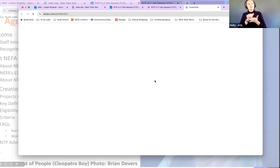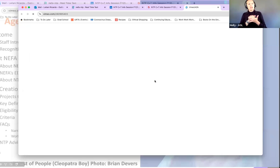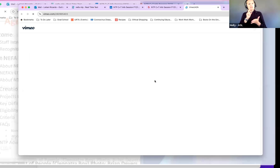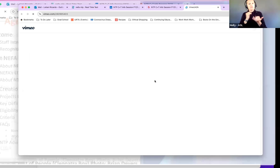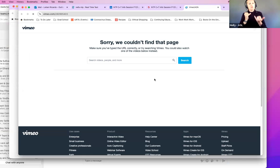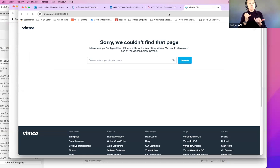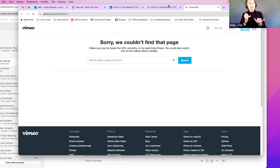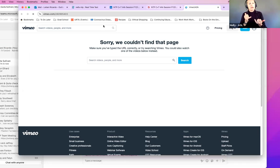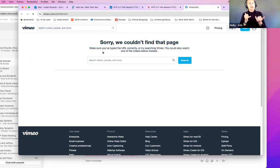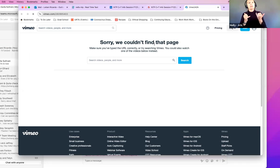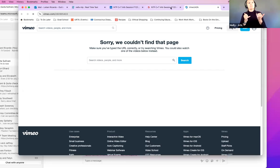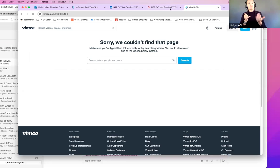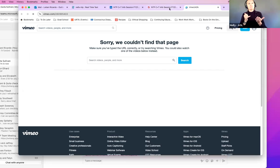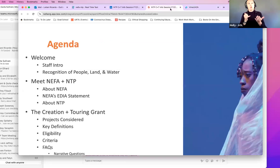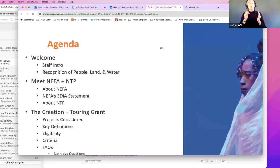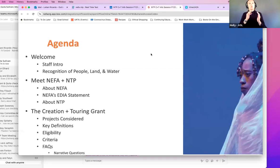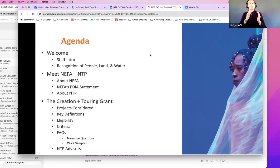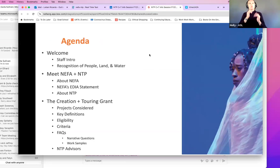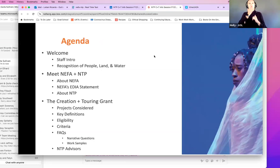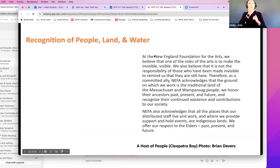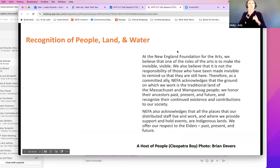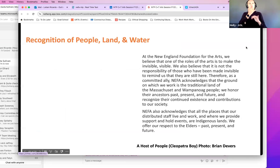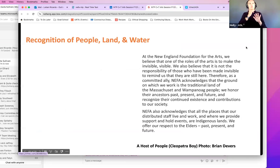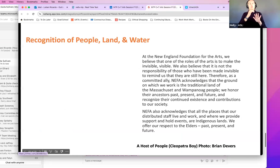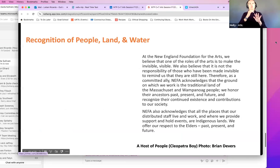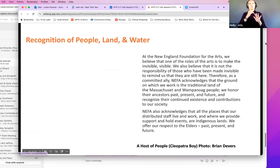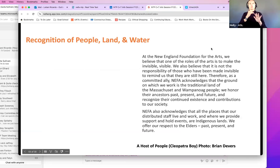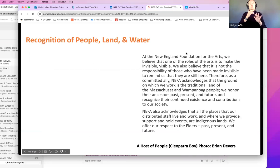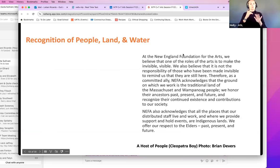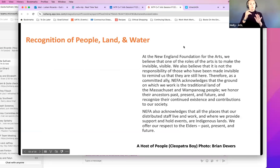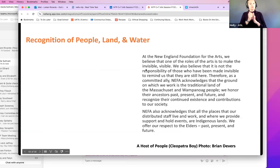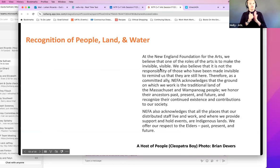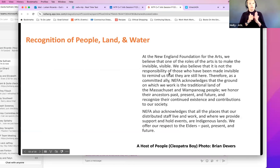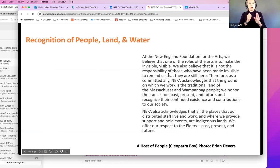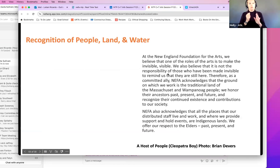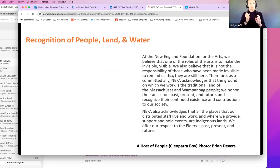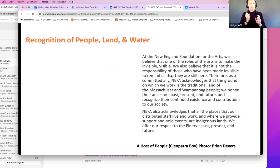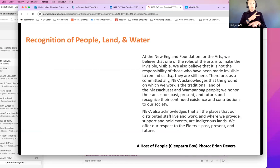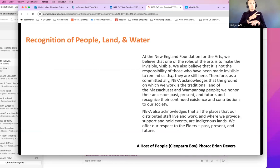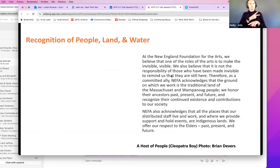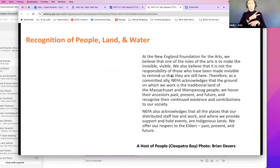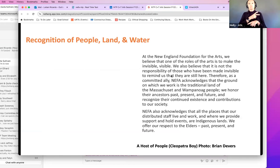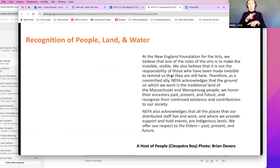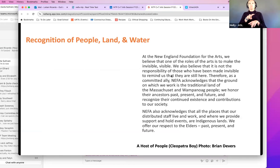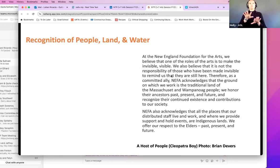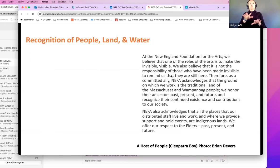we are going to be covering ‑‑ oh, the agenda jumped away. Apologies. The next thing on our